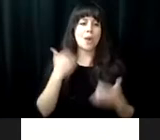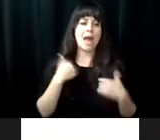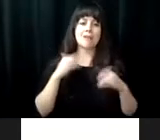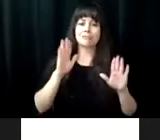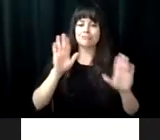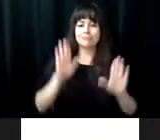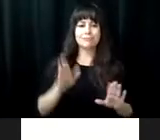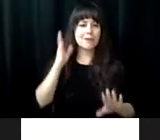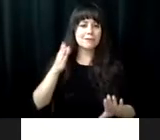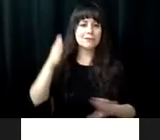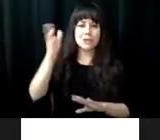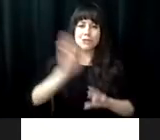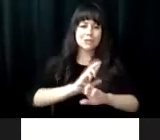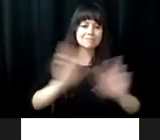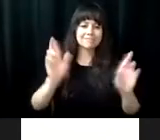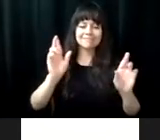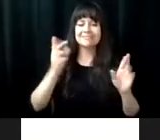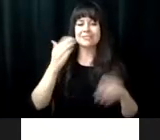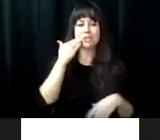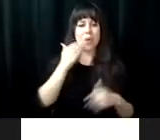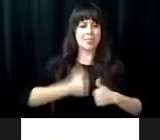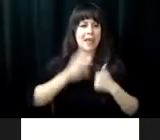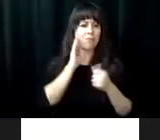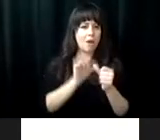us. After a week's training there, we knew that